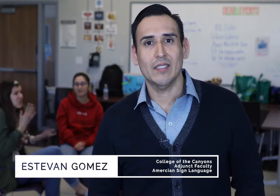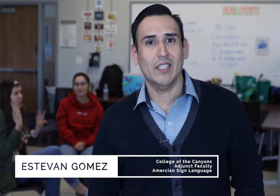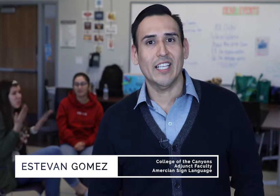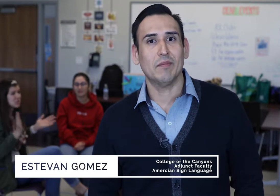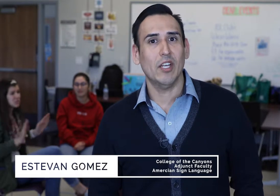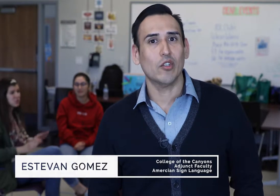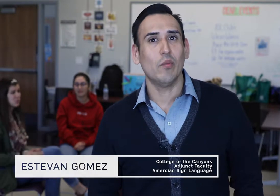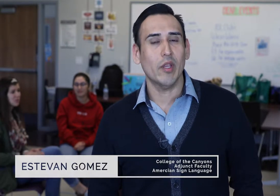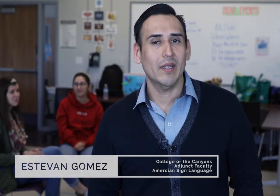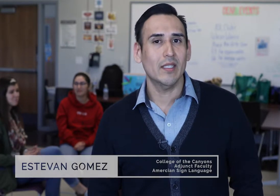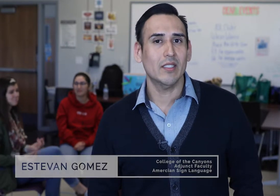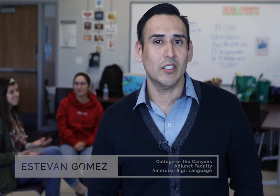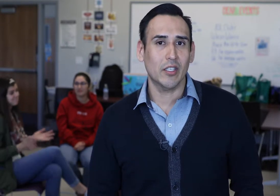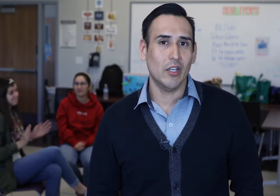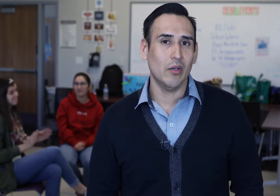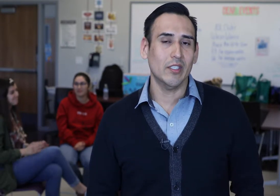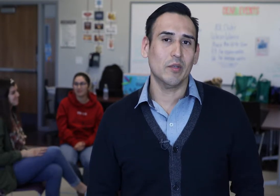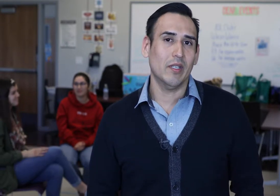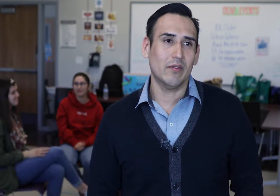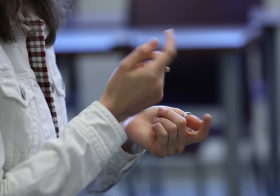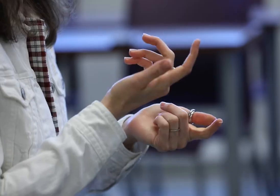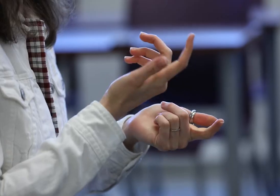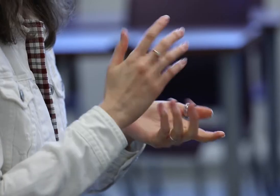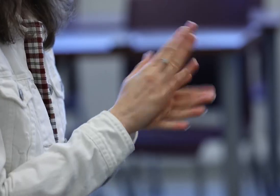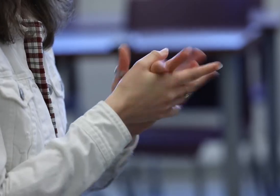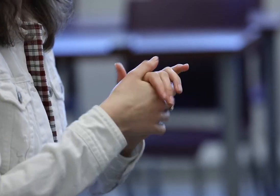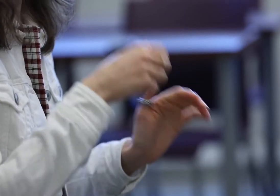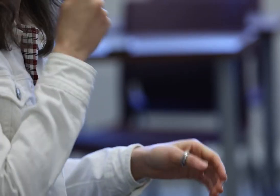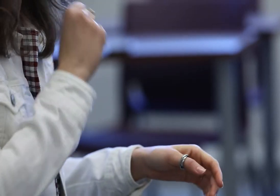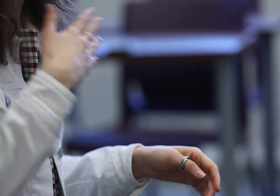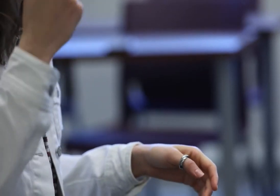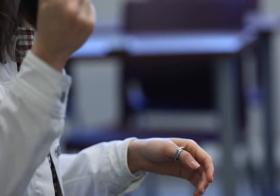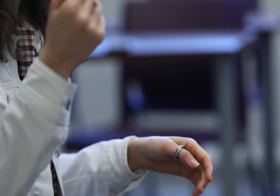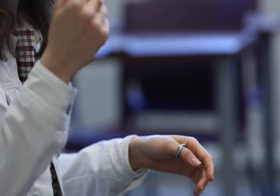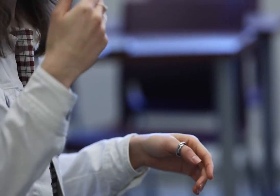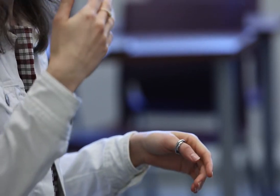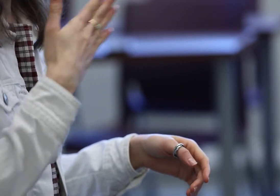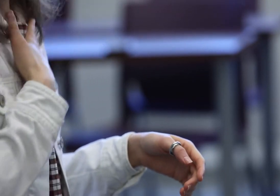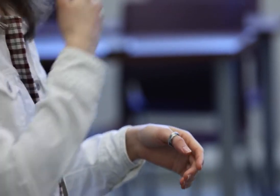such as medical appointments you could go interpret for K through 12. I may be